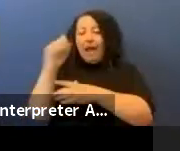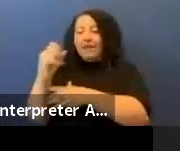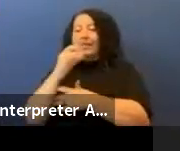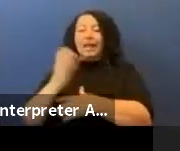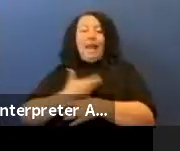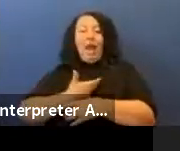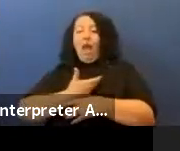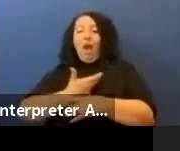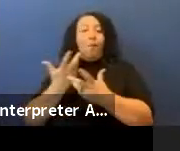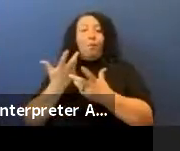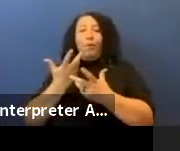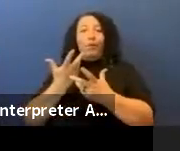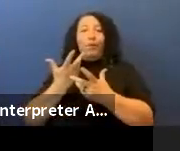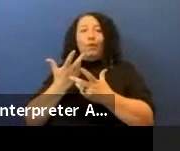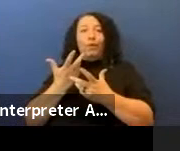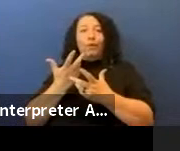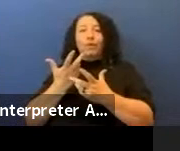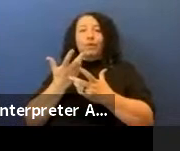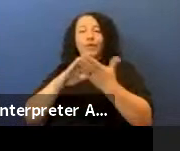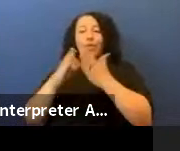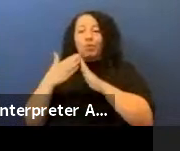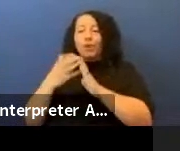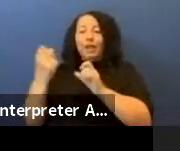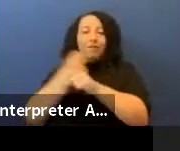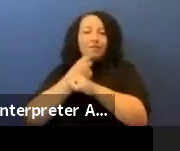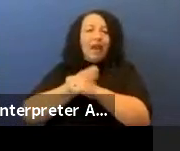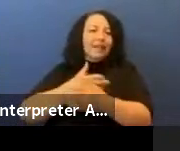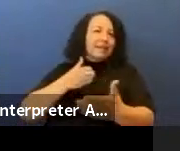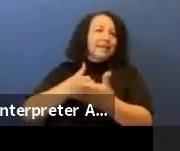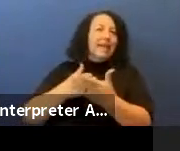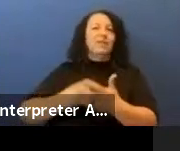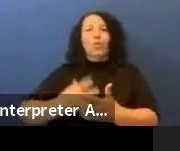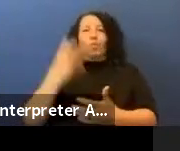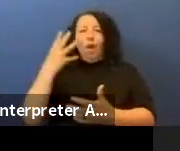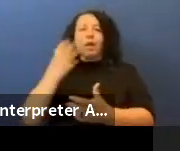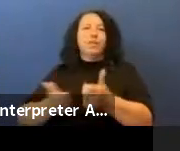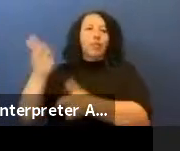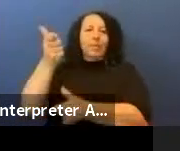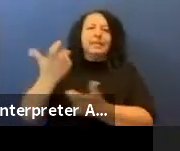and fighting against white supremacy. Thank you.